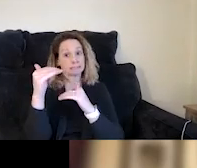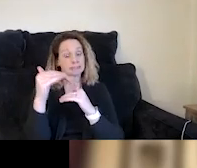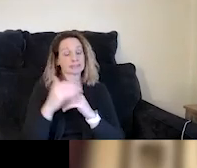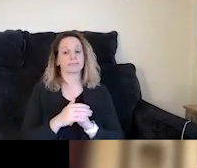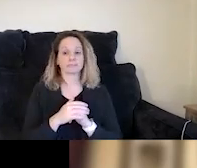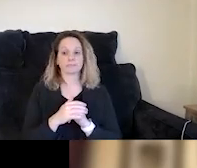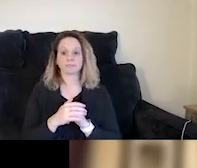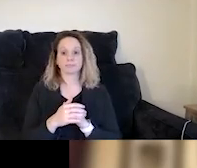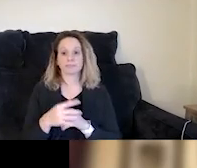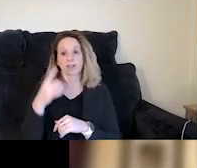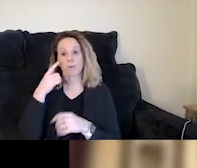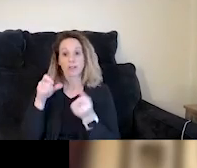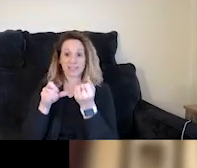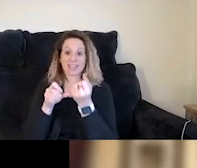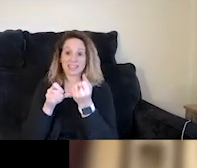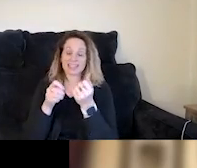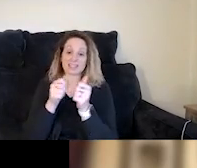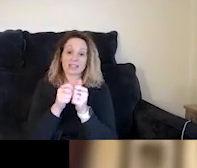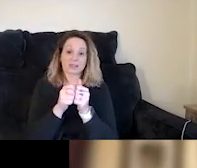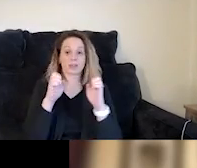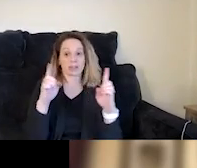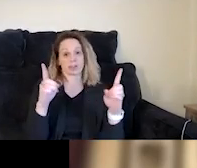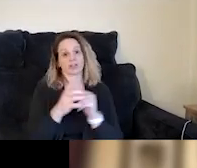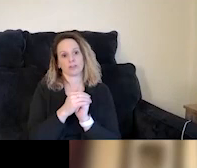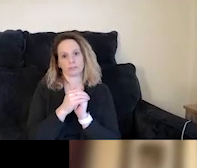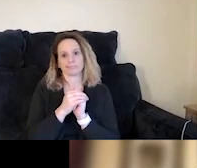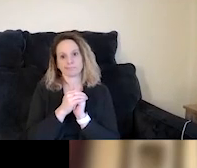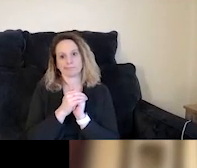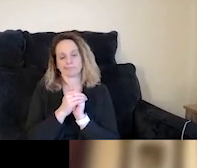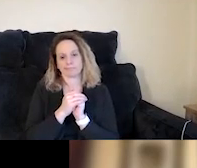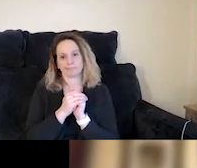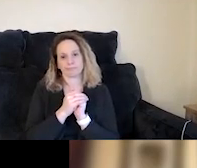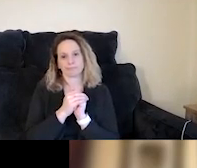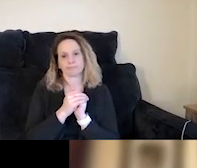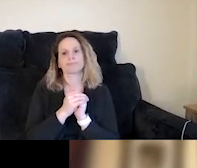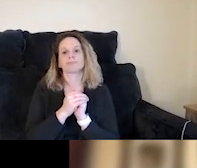in our assistance with regards to education. Right.